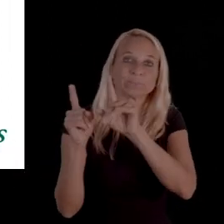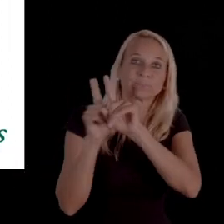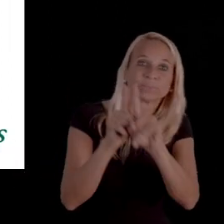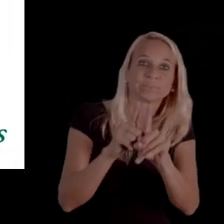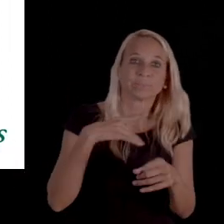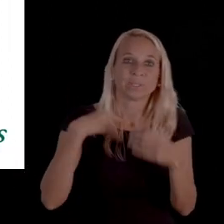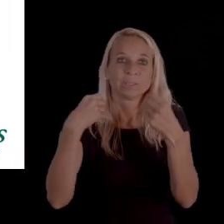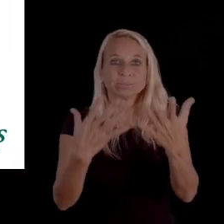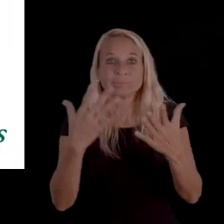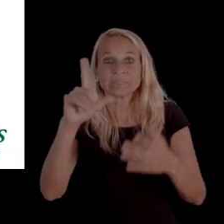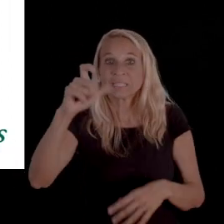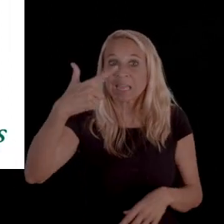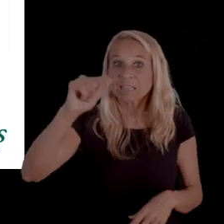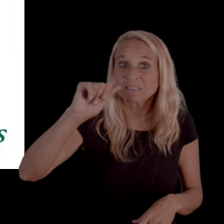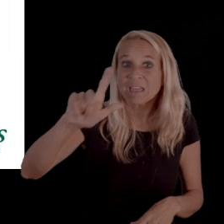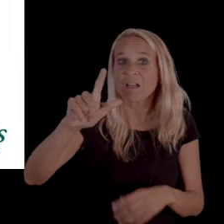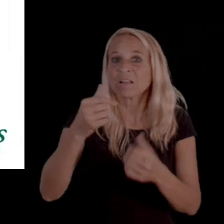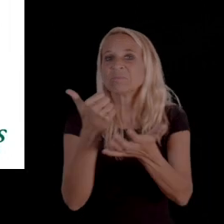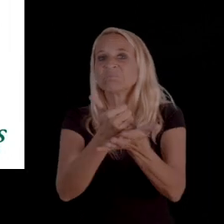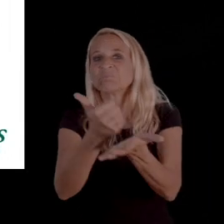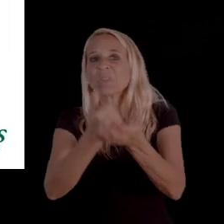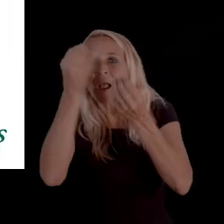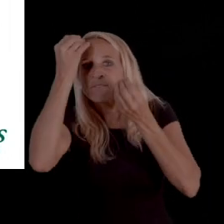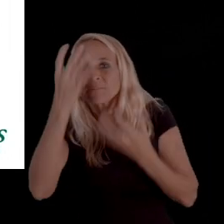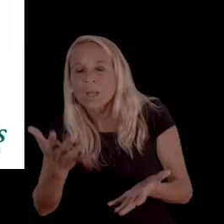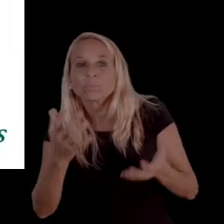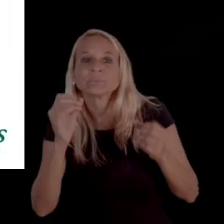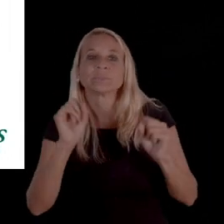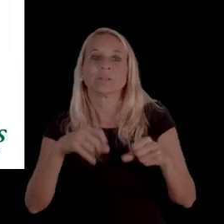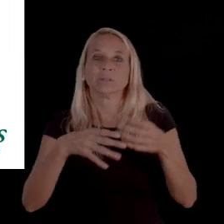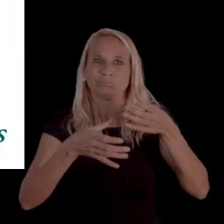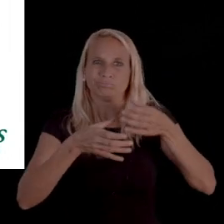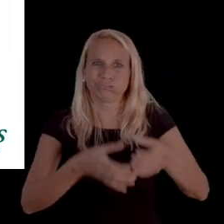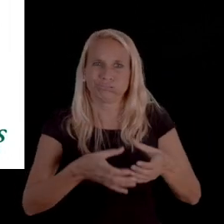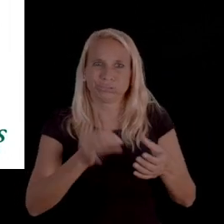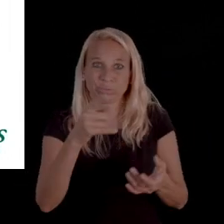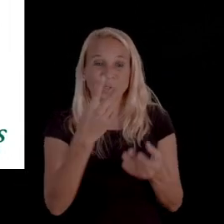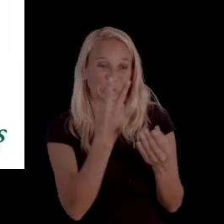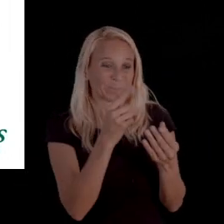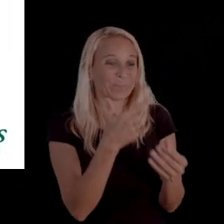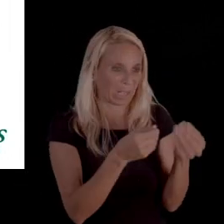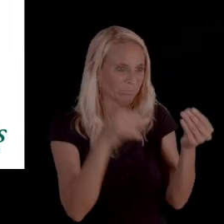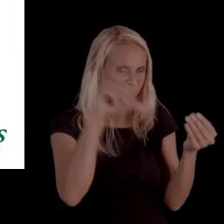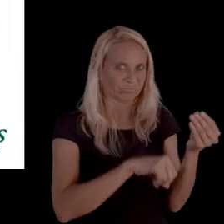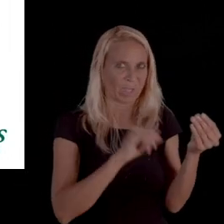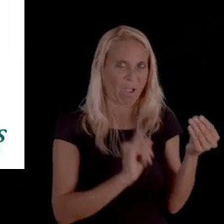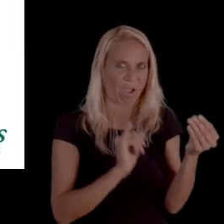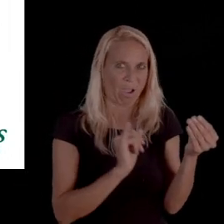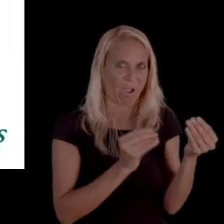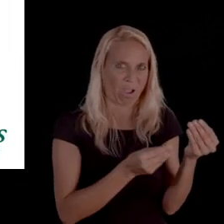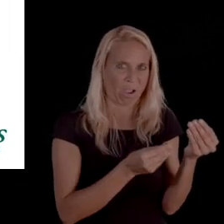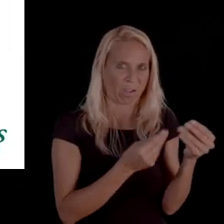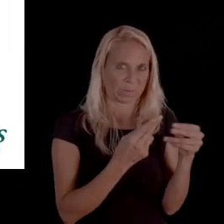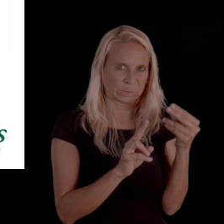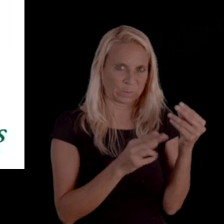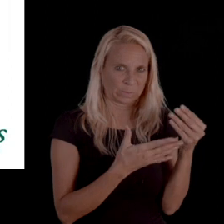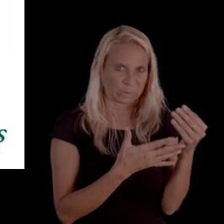so they typically provide some legal aid information. So, your two page denial notice